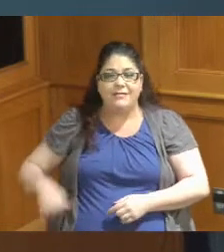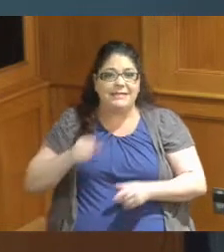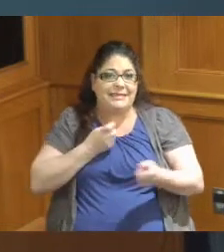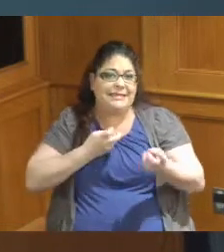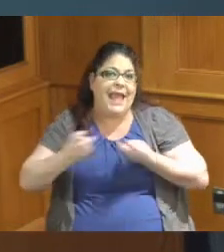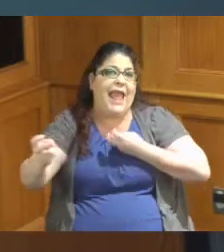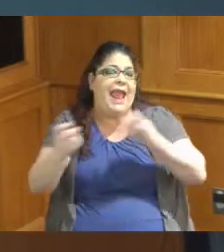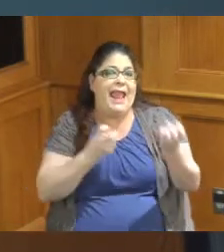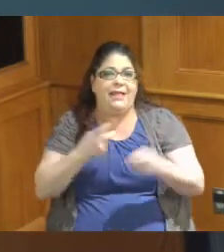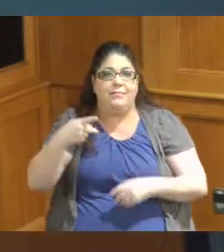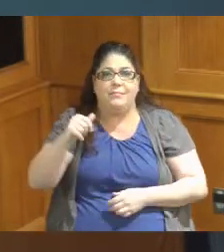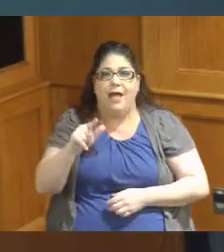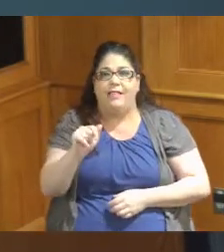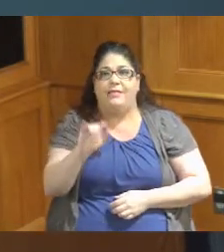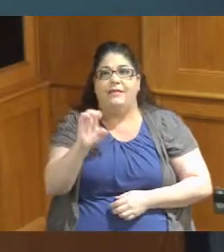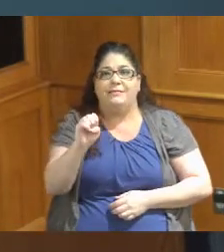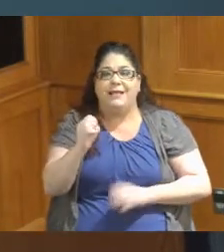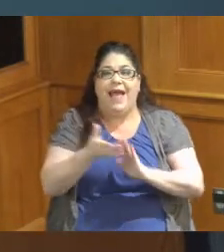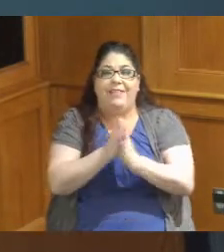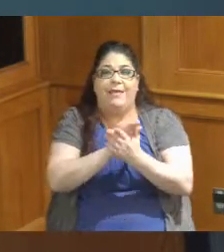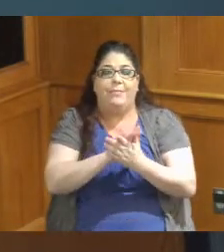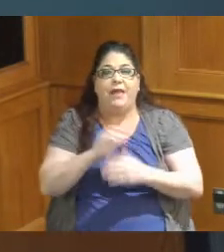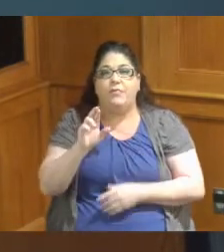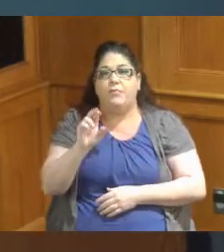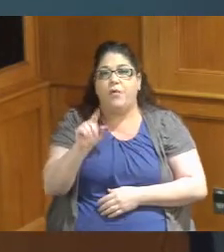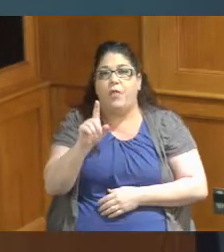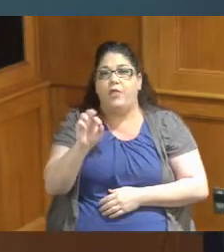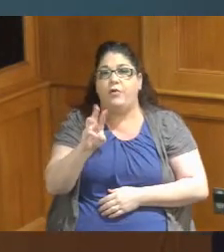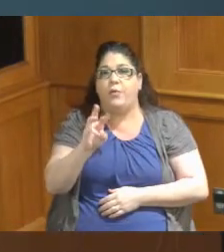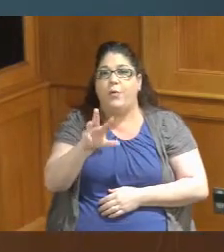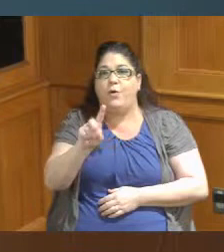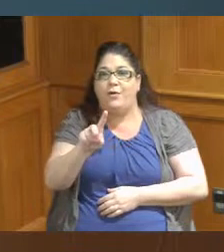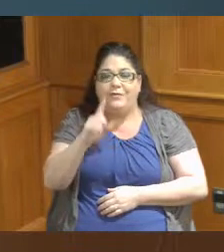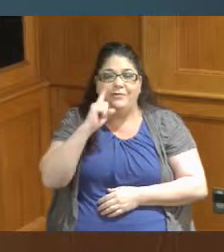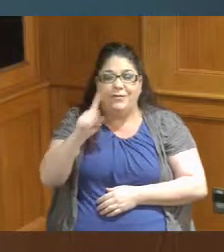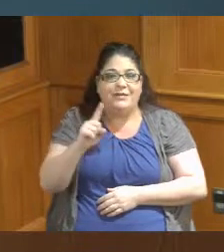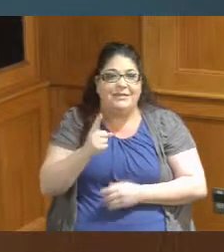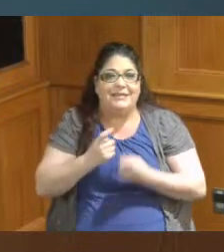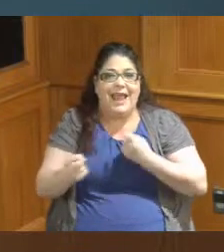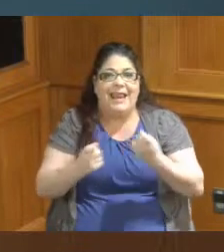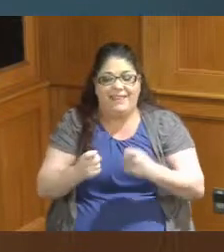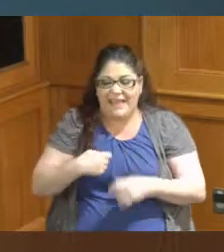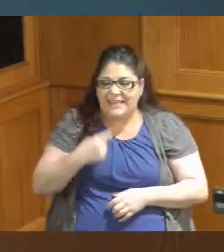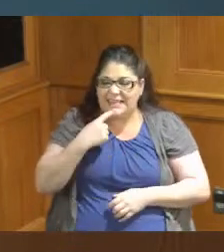and then it became Roller World for skating so every time I go anywhere they say is that how